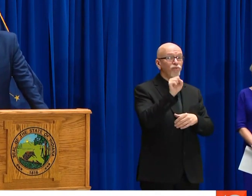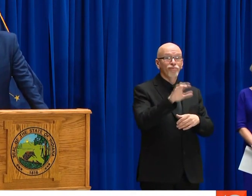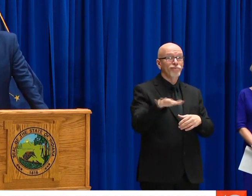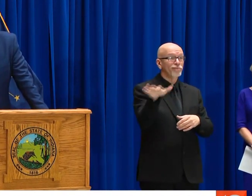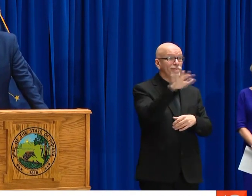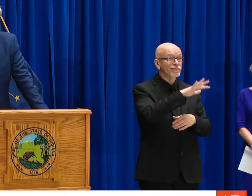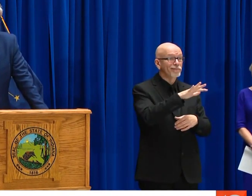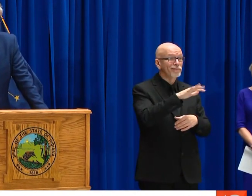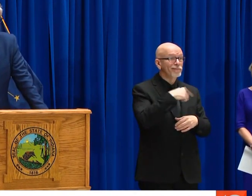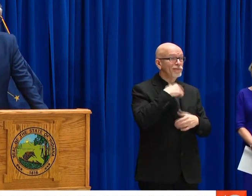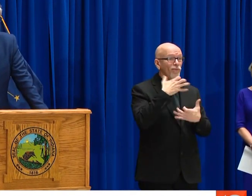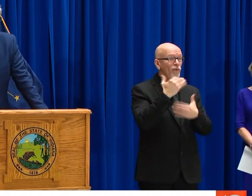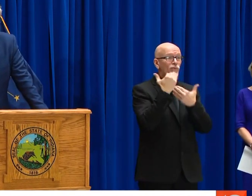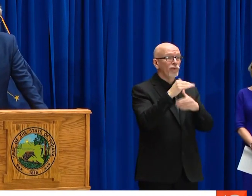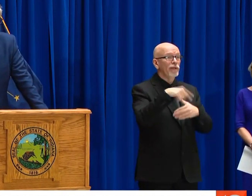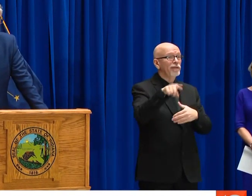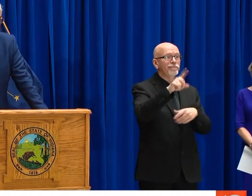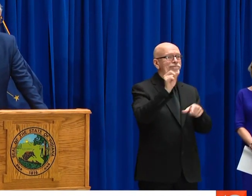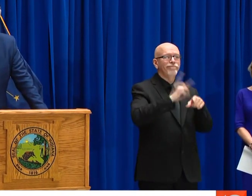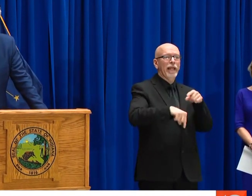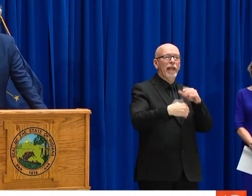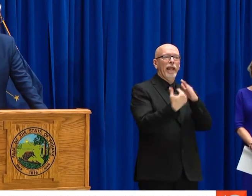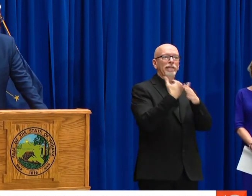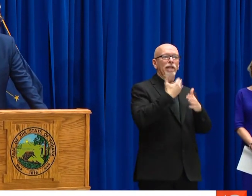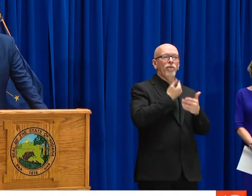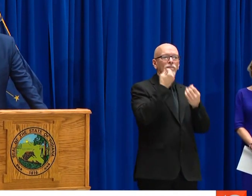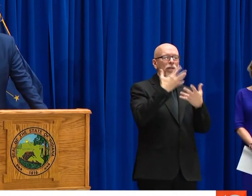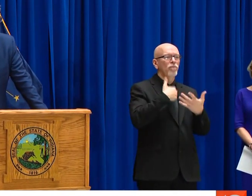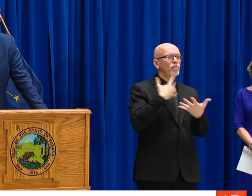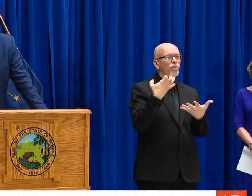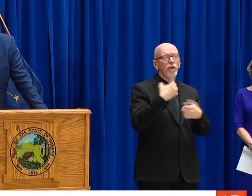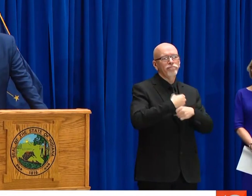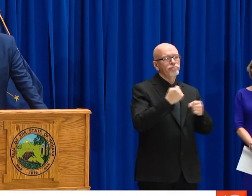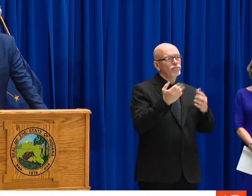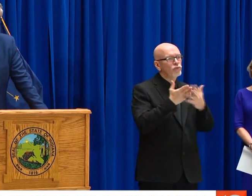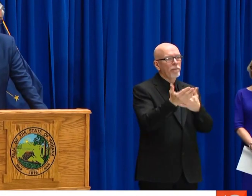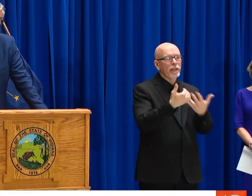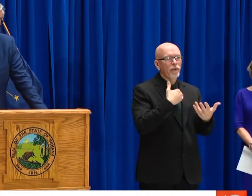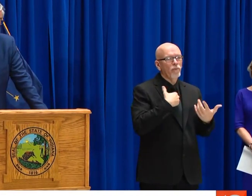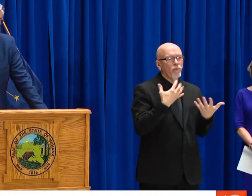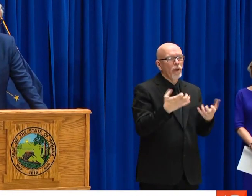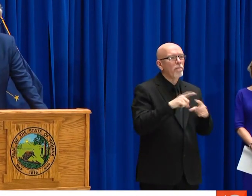AND I DON'T WANT TO RESTRICT THE